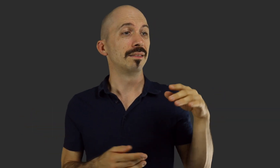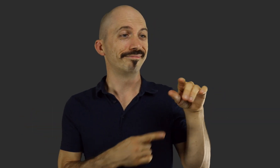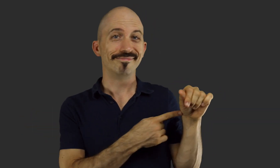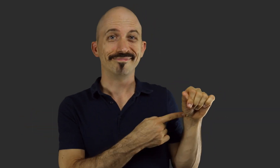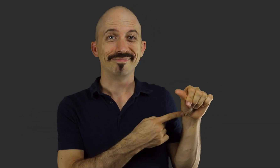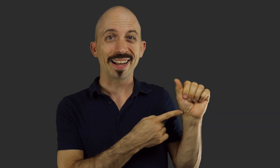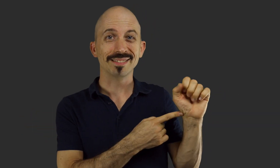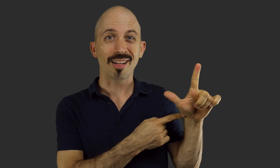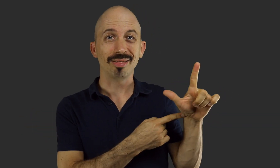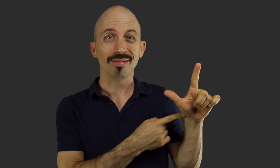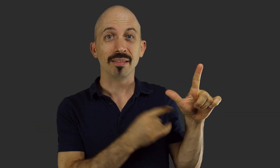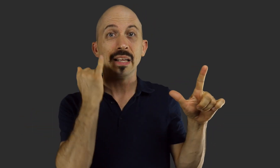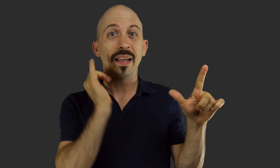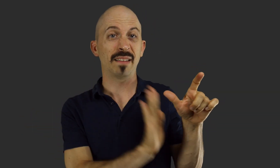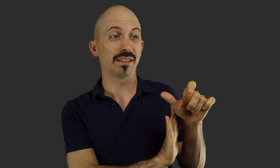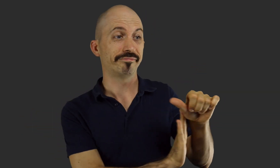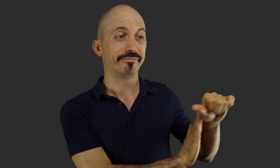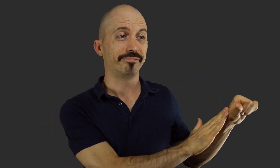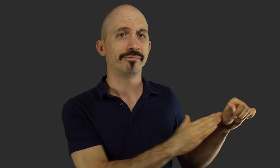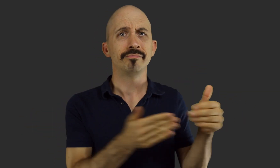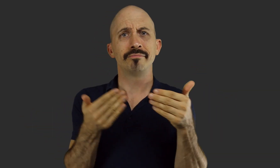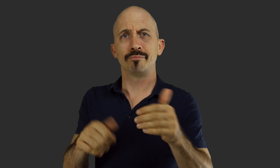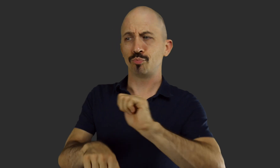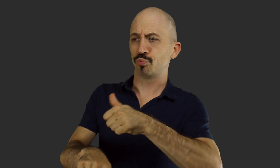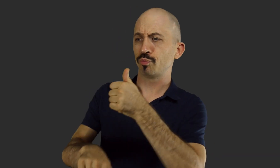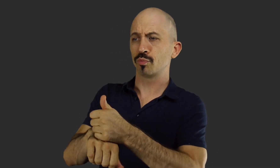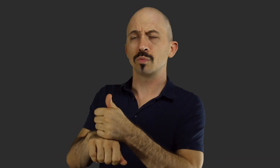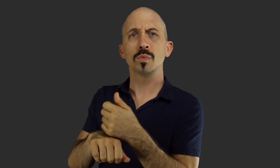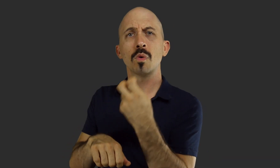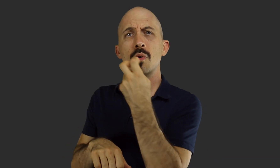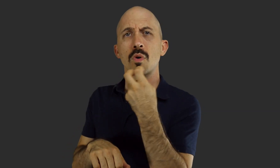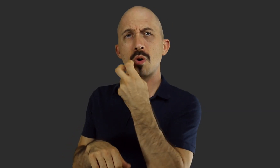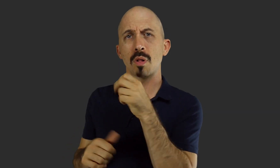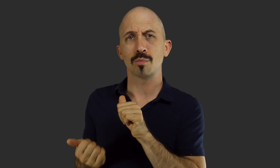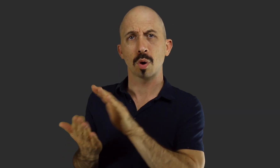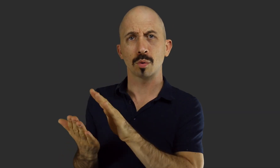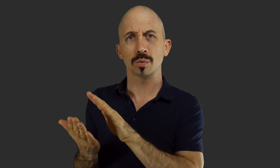If ASL approaches are set aside, and an oral approach is implemented